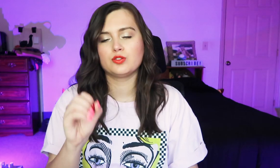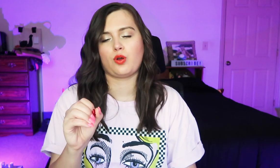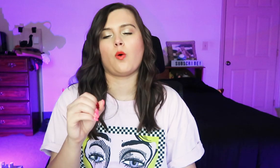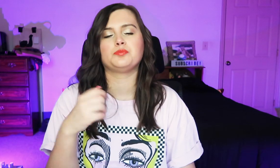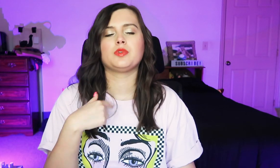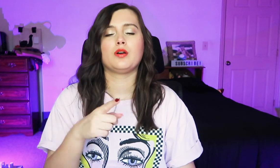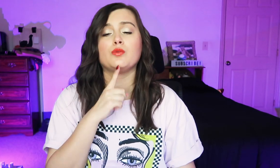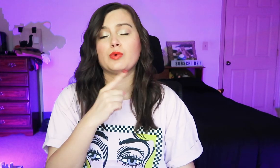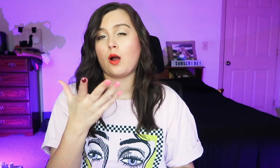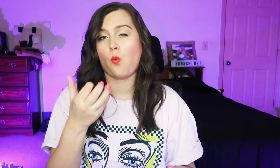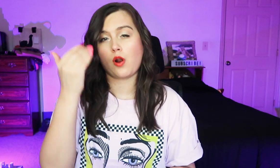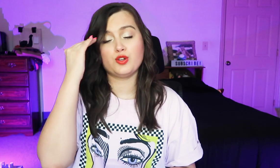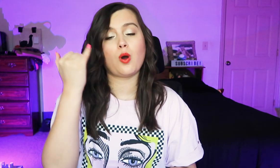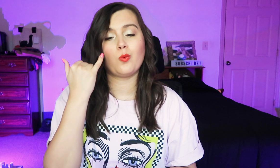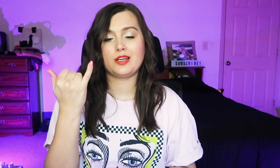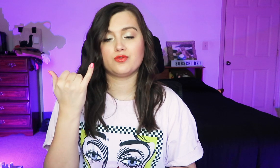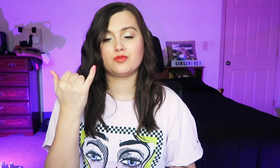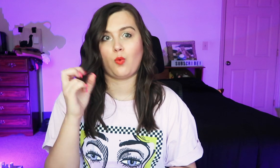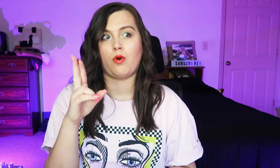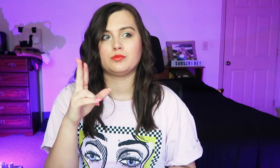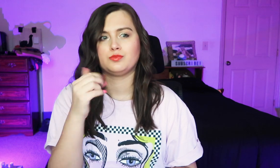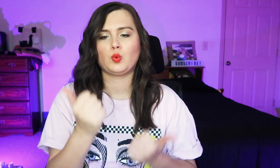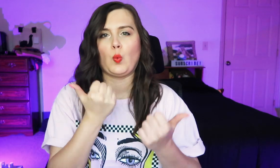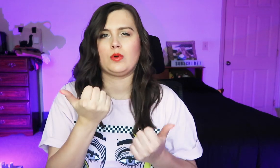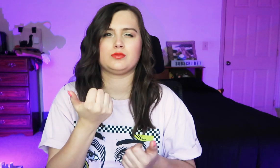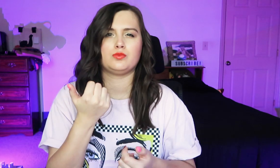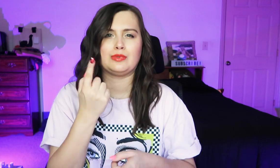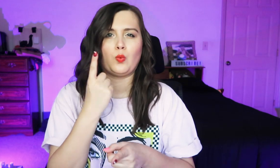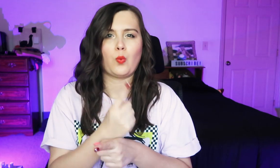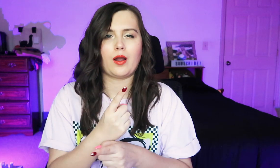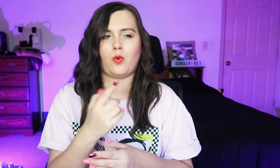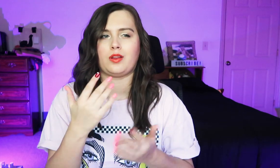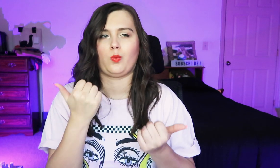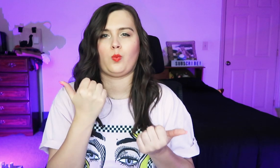Really, I wanna know which signs were right ones, or